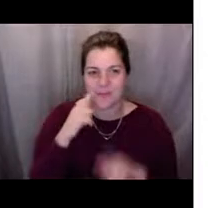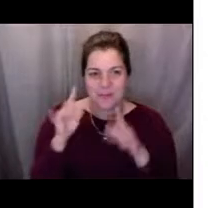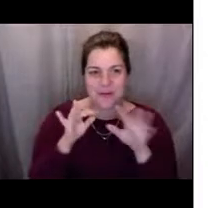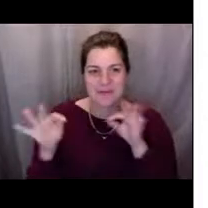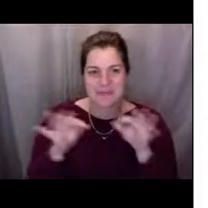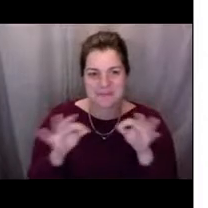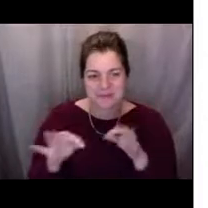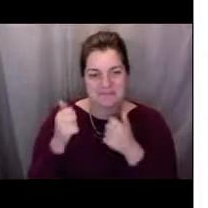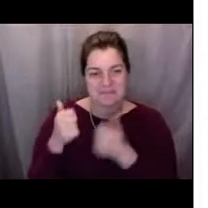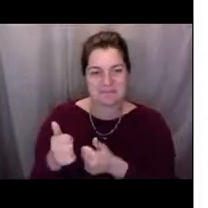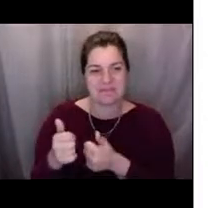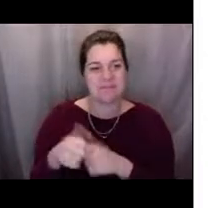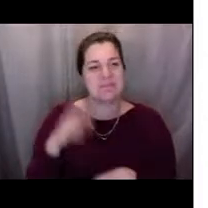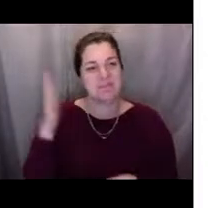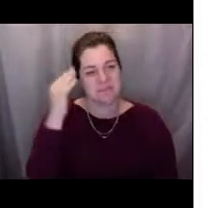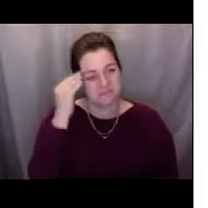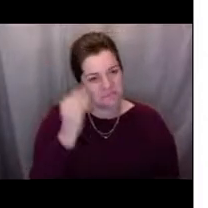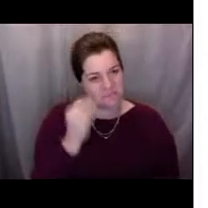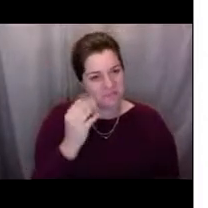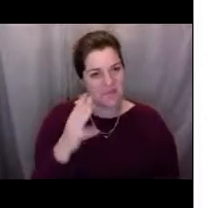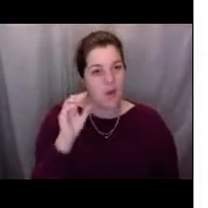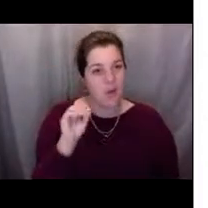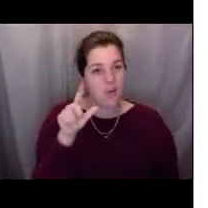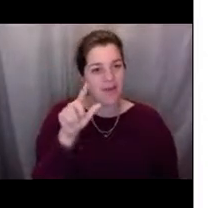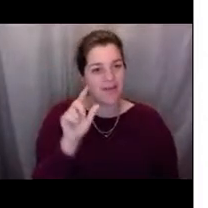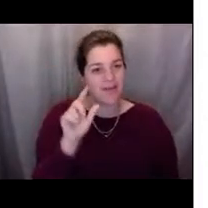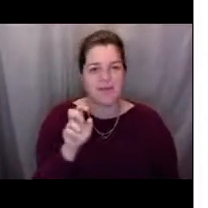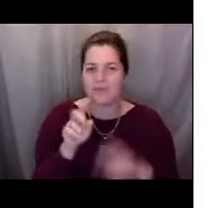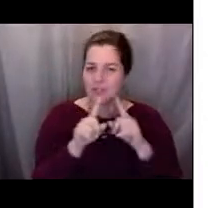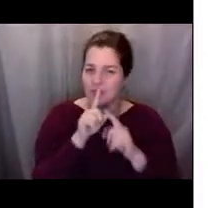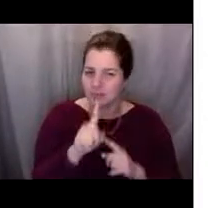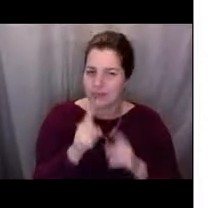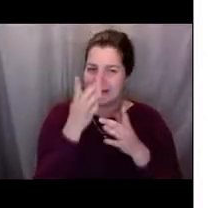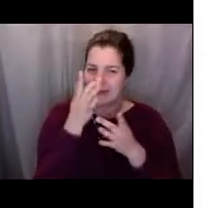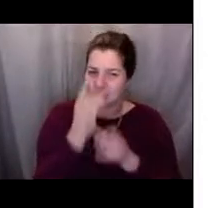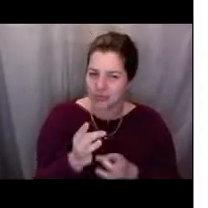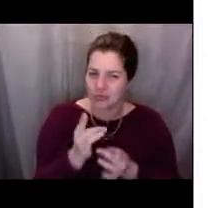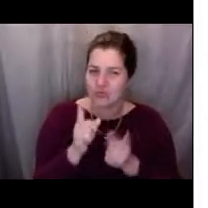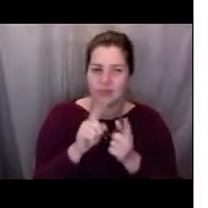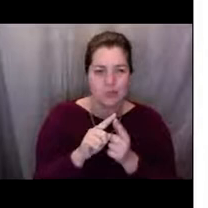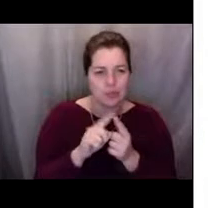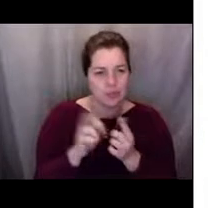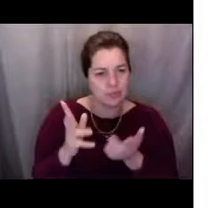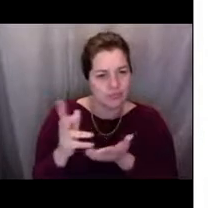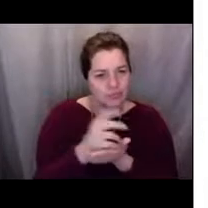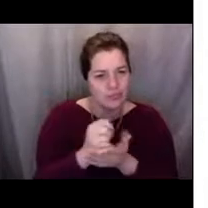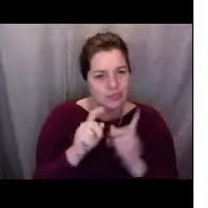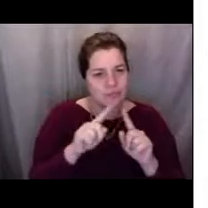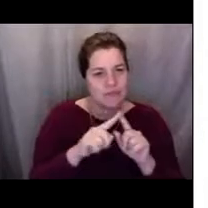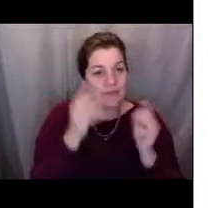OLE is very interested in issues that are affecting the collection of data used to make management decisions,